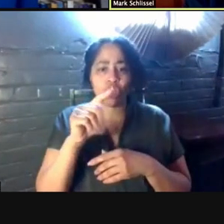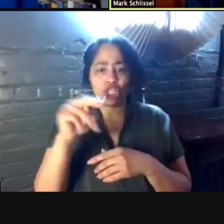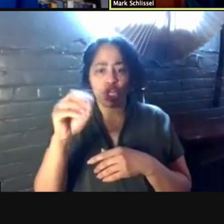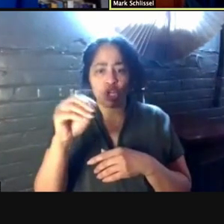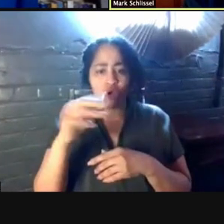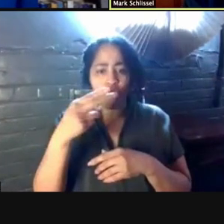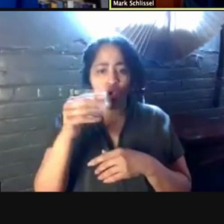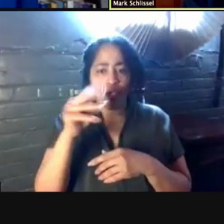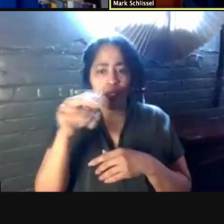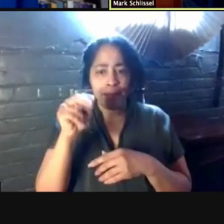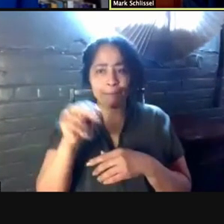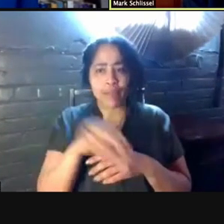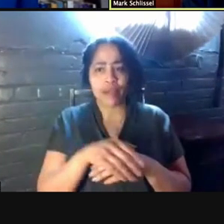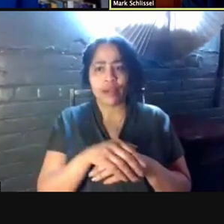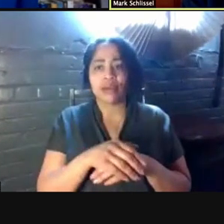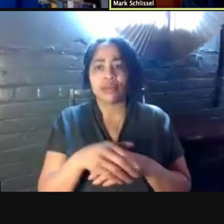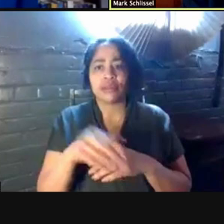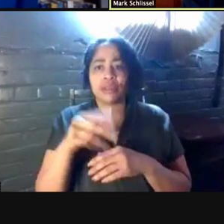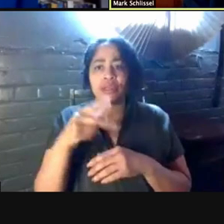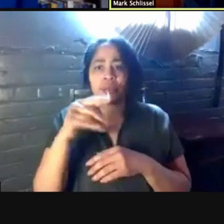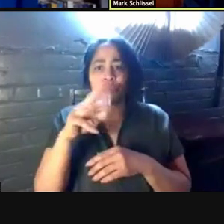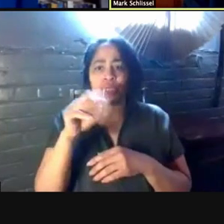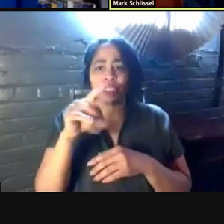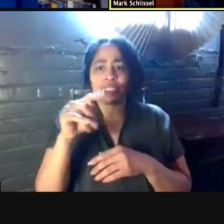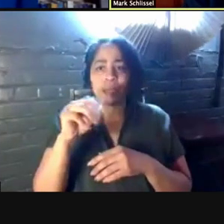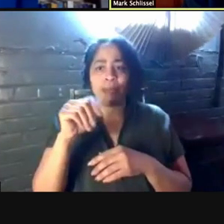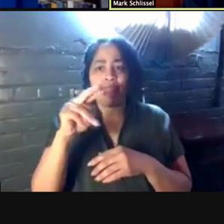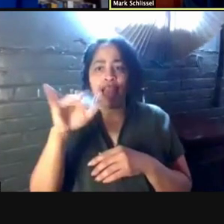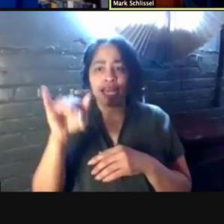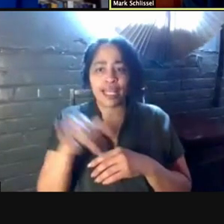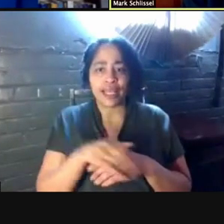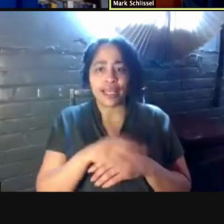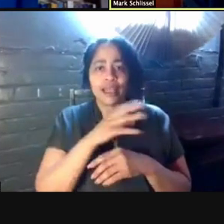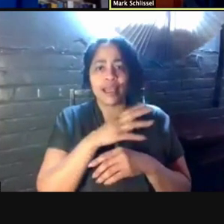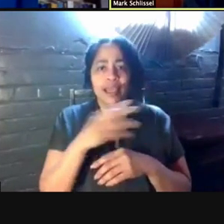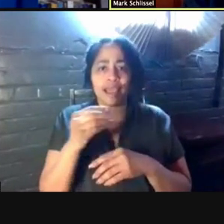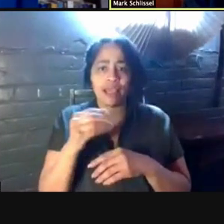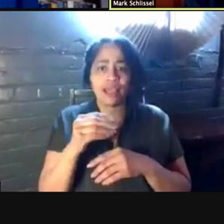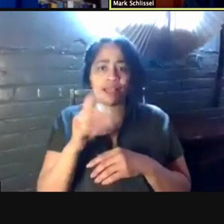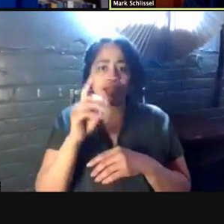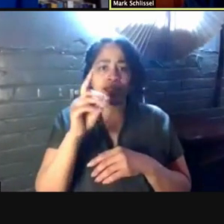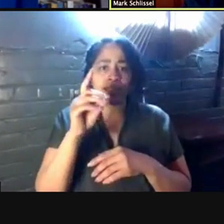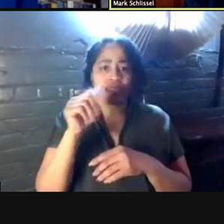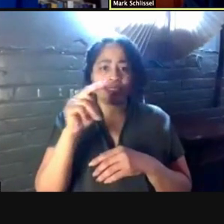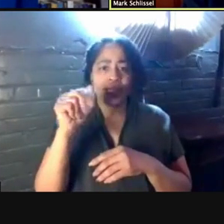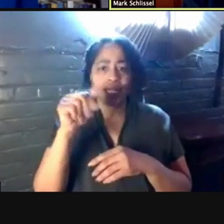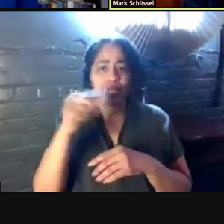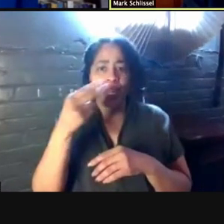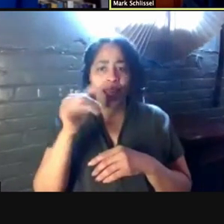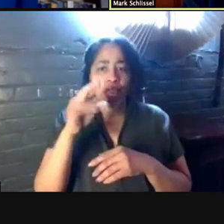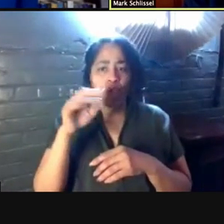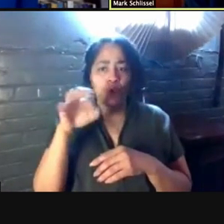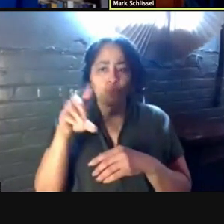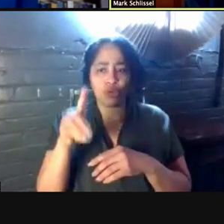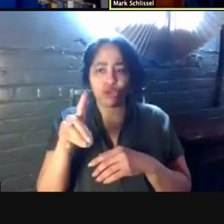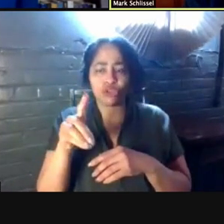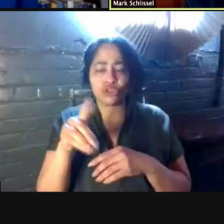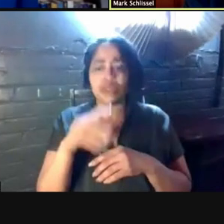Robert, chair of our Campus Health Response Committee and Dana Habers who's the Chief Department Administrator in Radiology